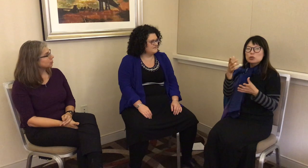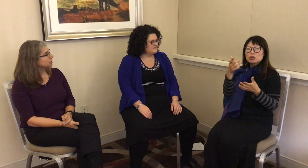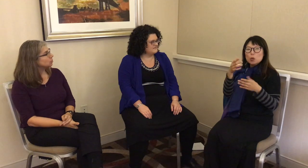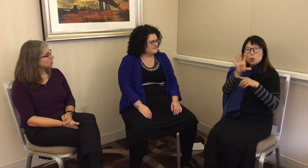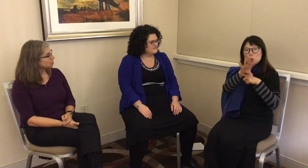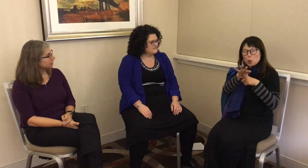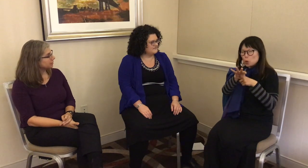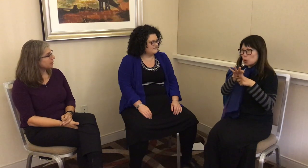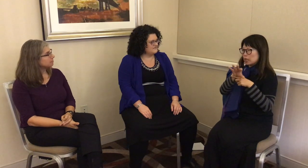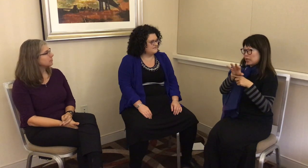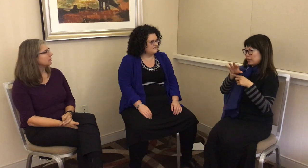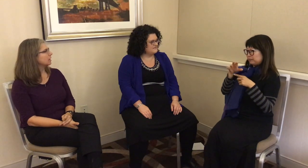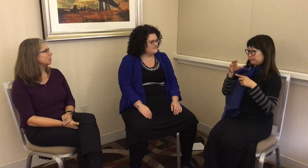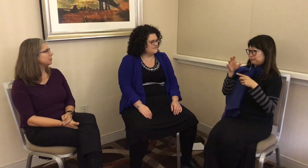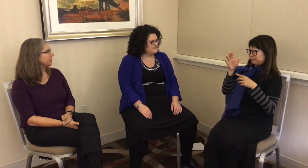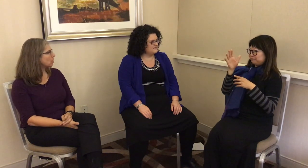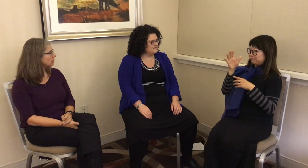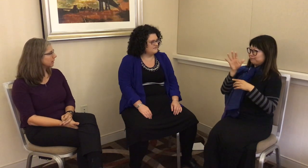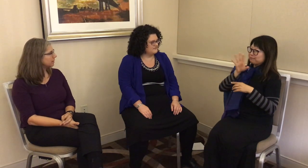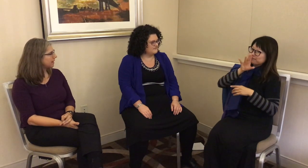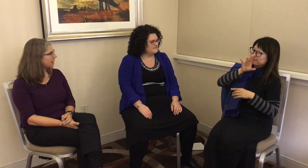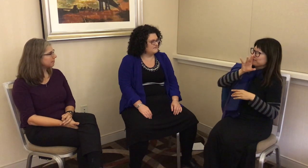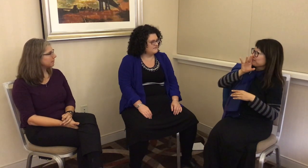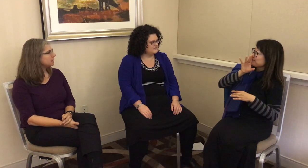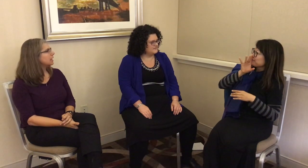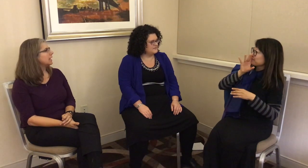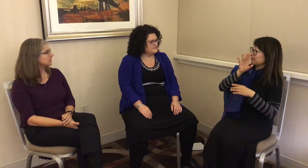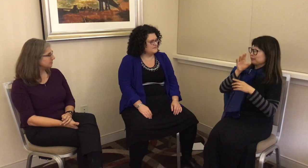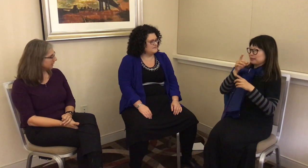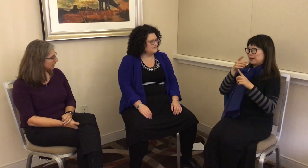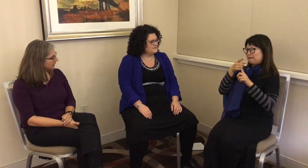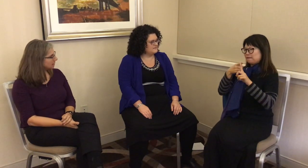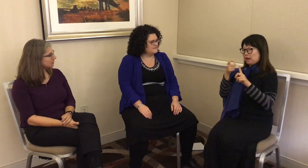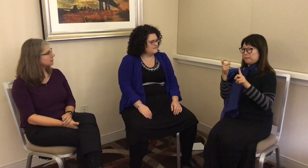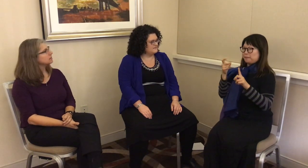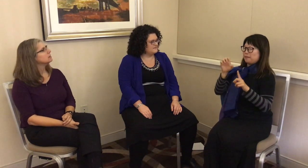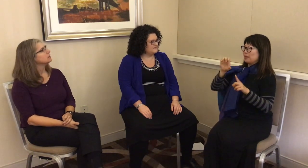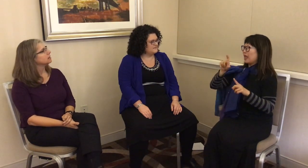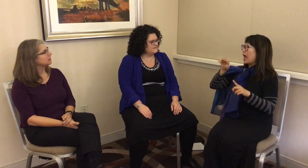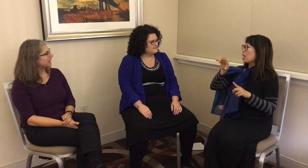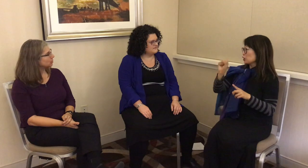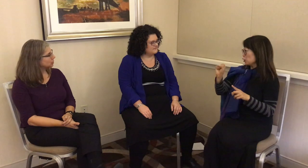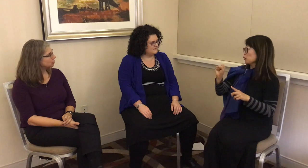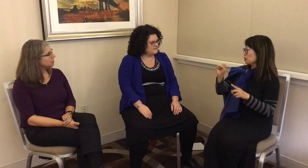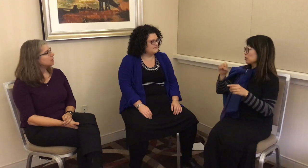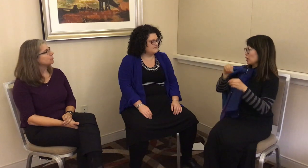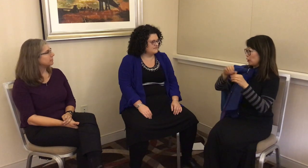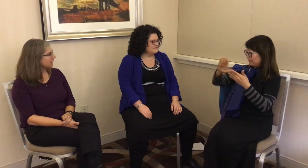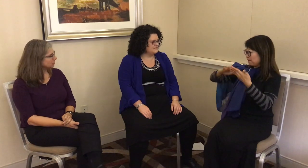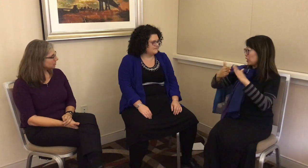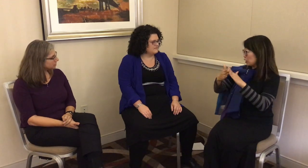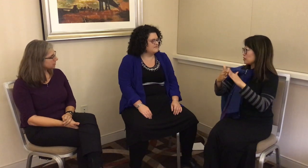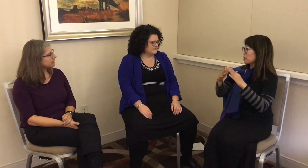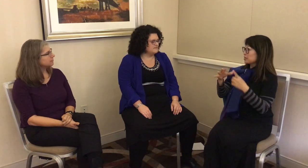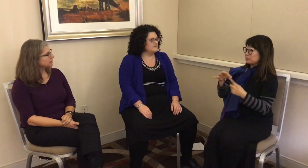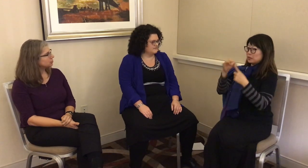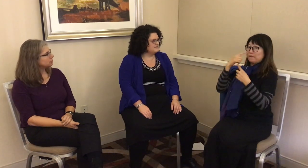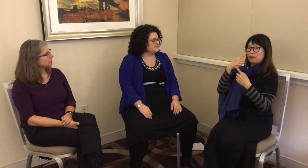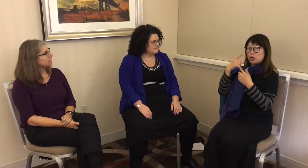worked with them. She recorded them speaking the language from the elders in the village,